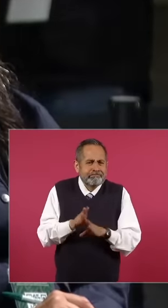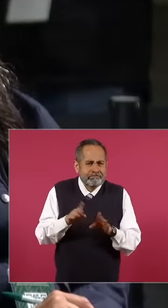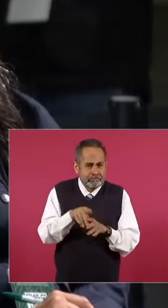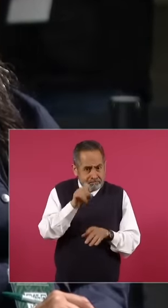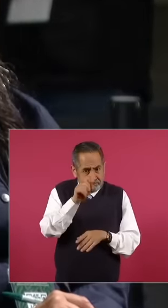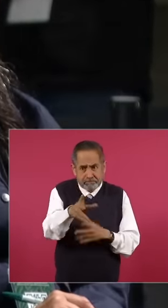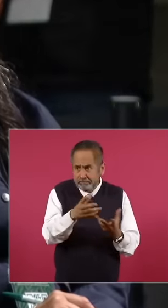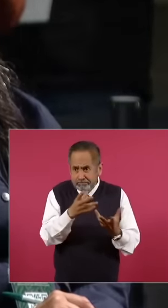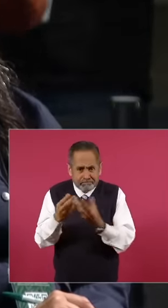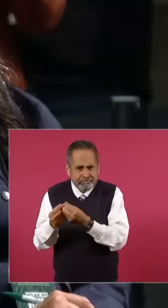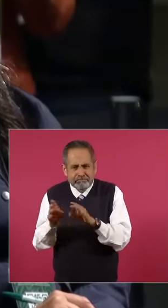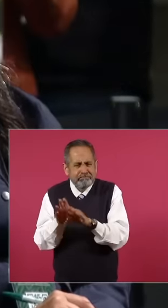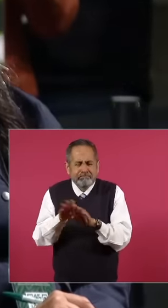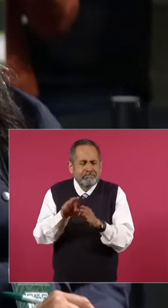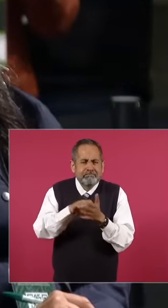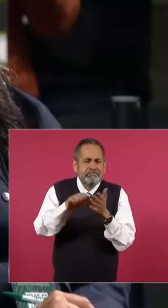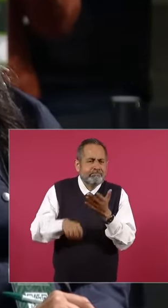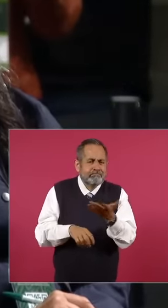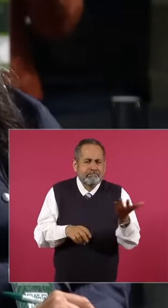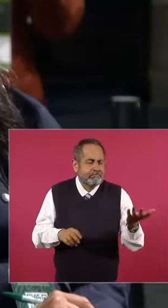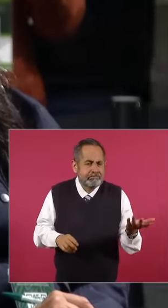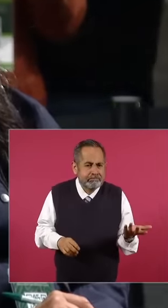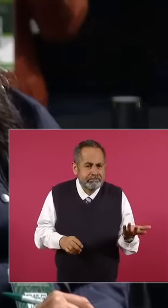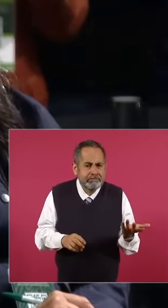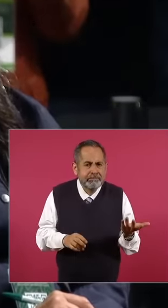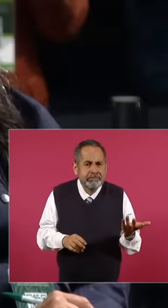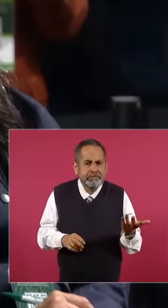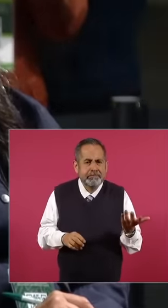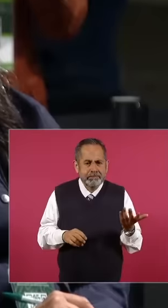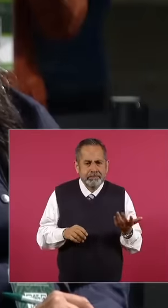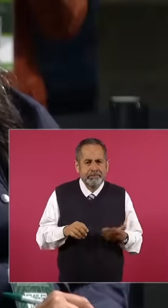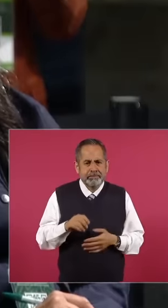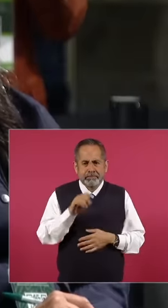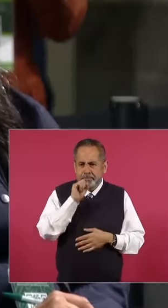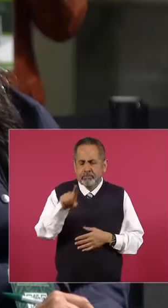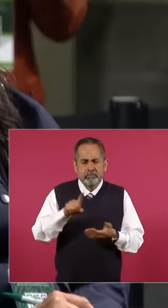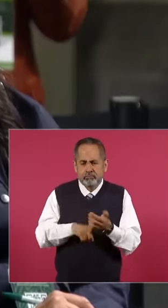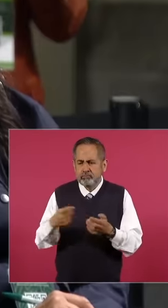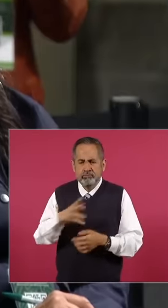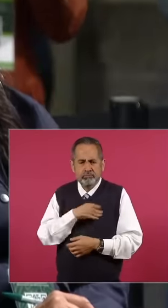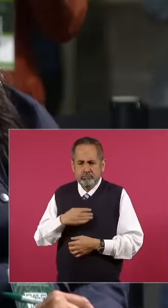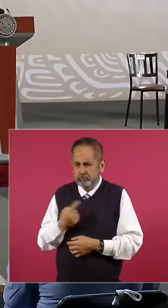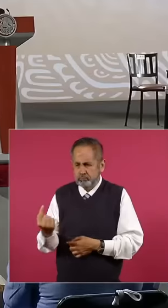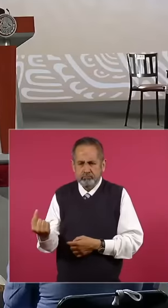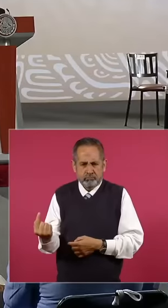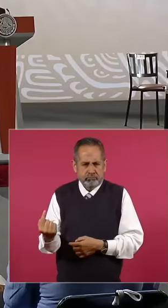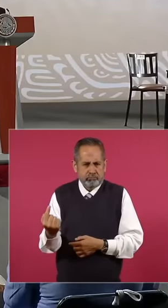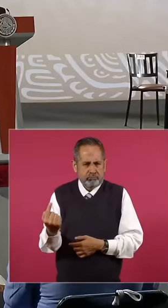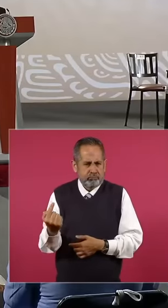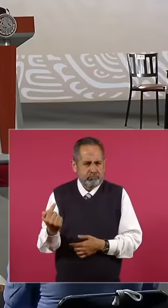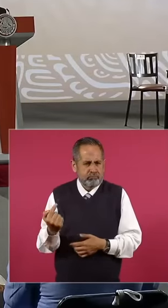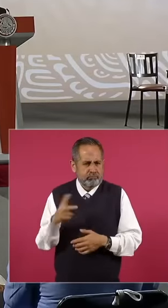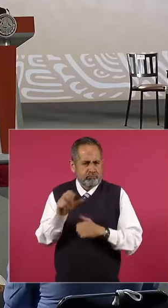eh when there is eh eh still a minor growing I would like to know Thank you Isabel